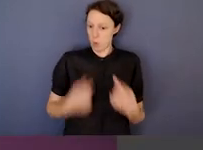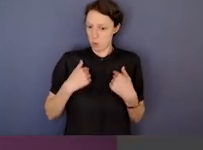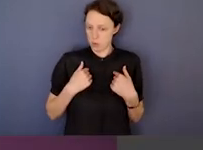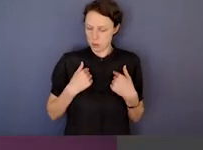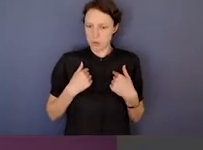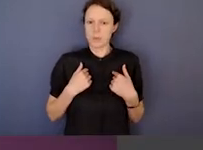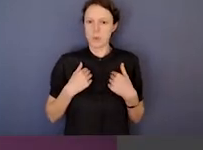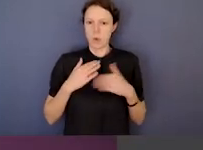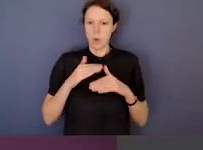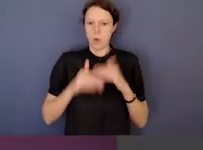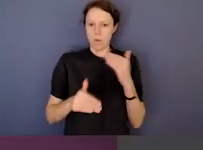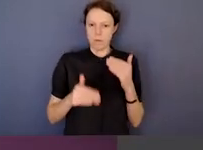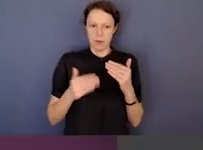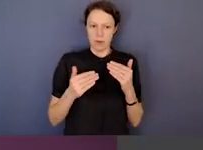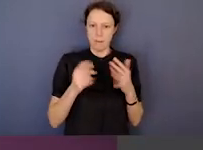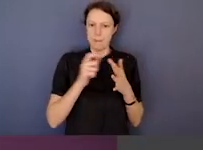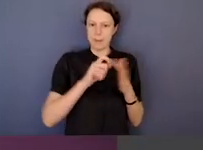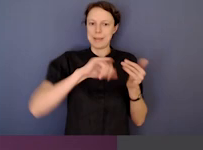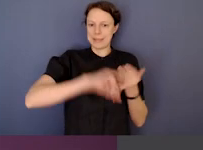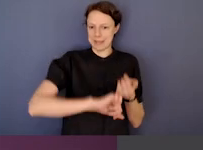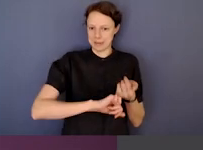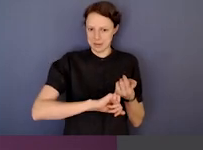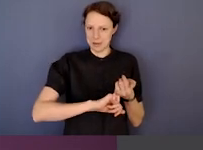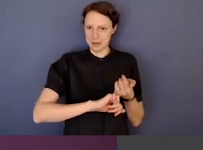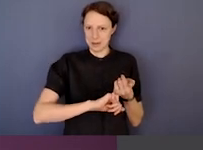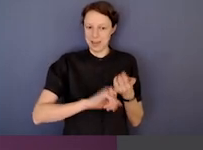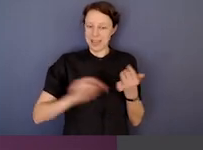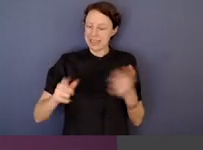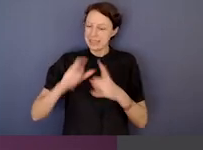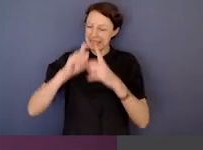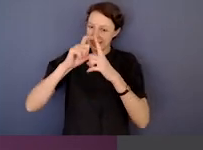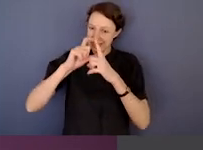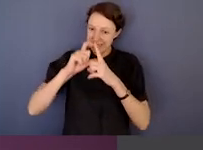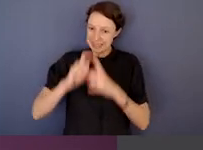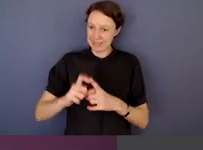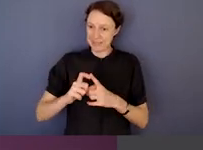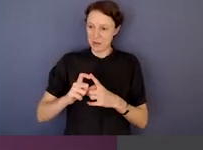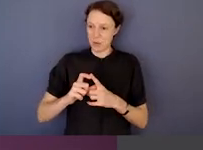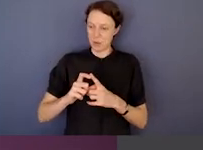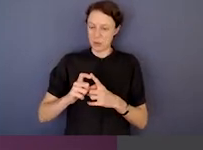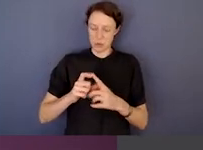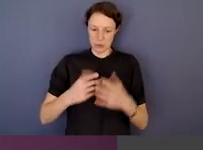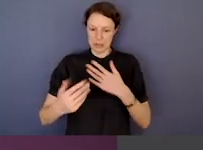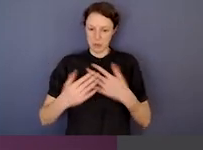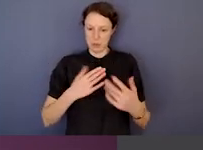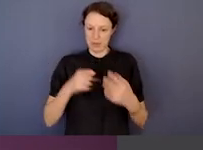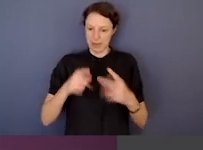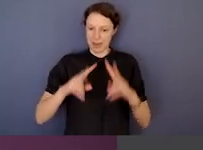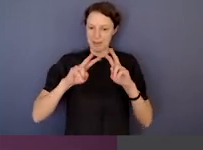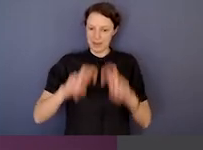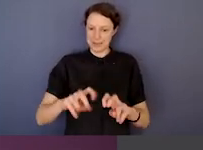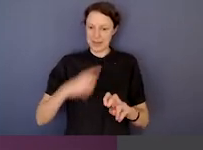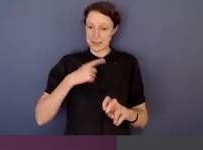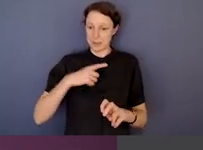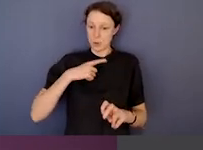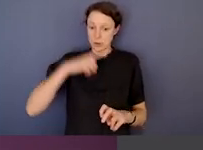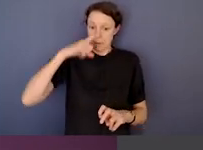one of the things that was so difficult to deal with in that investigation were people who were afraid to speak to us.